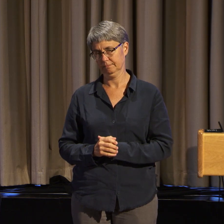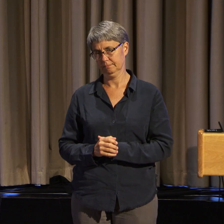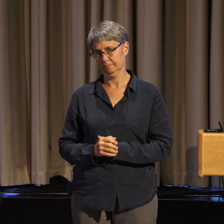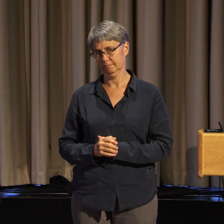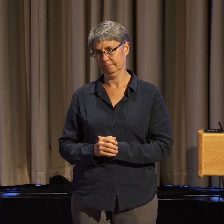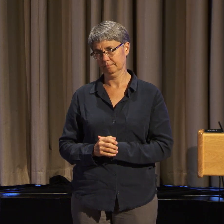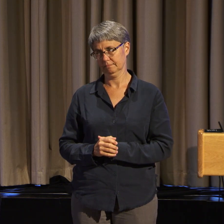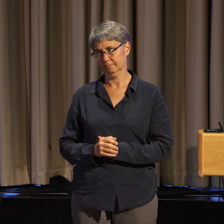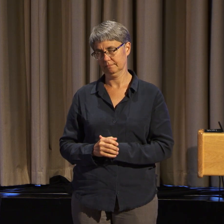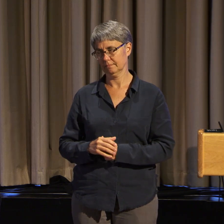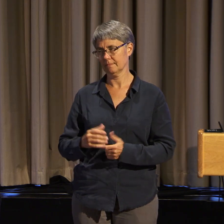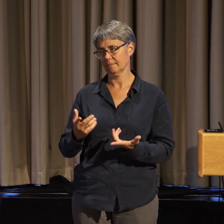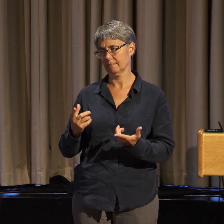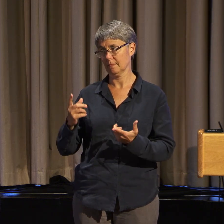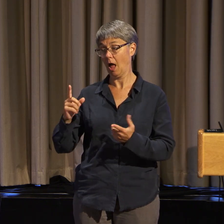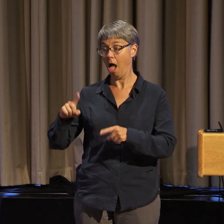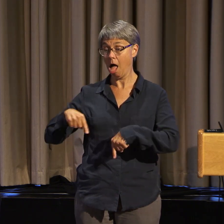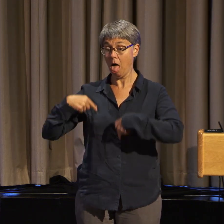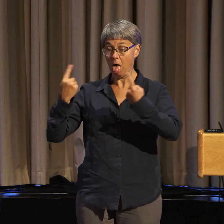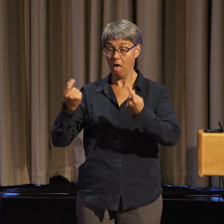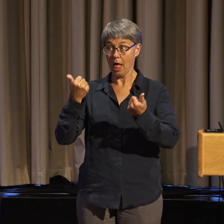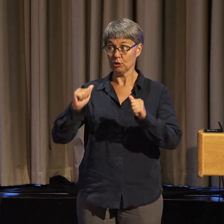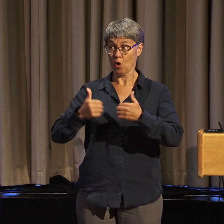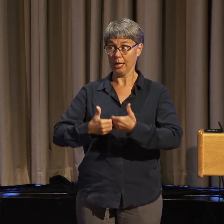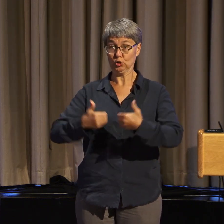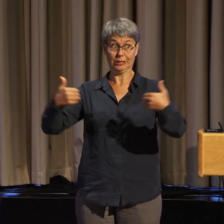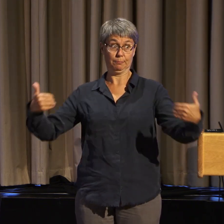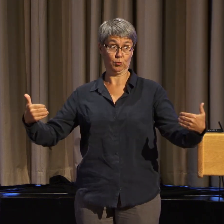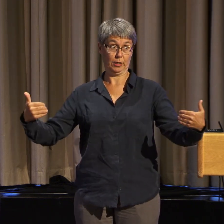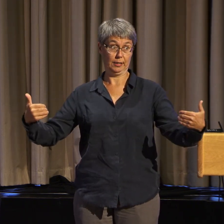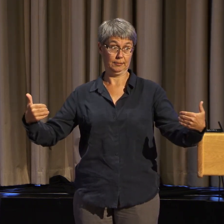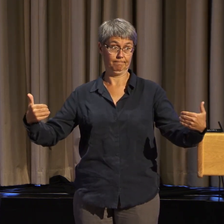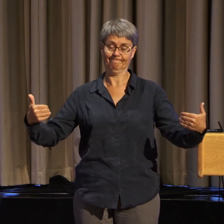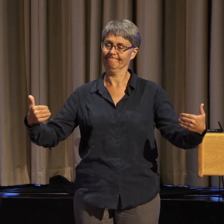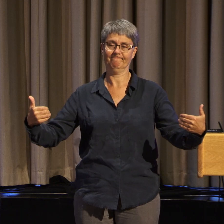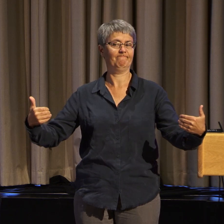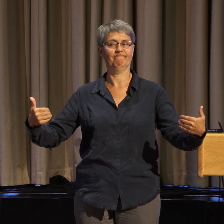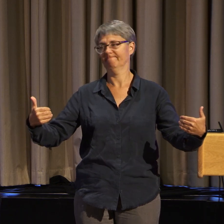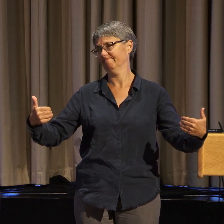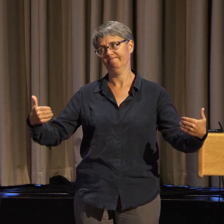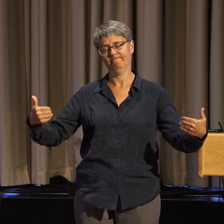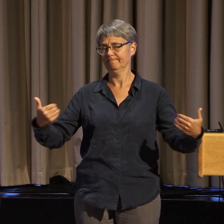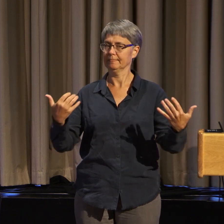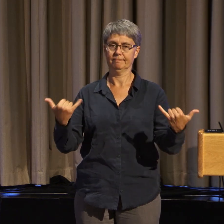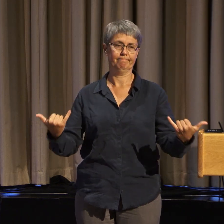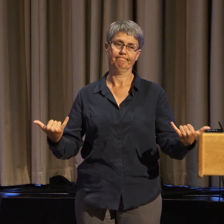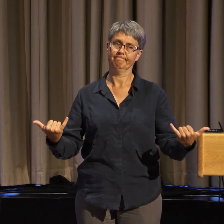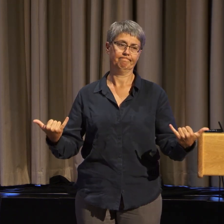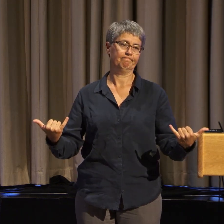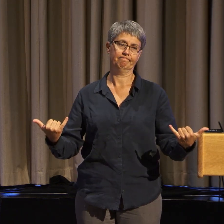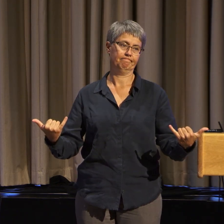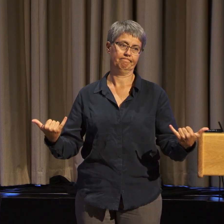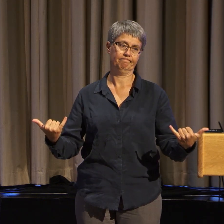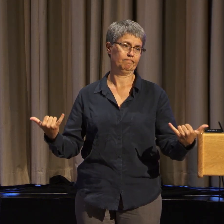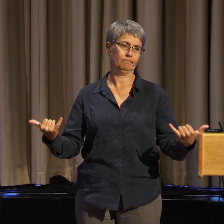separate my race, my color, from my disability